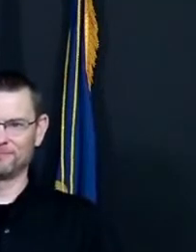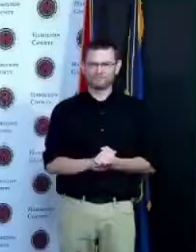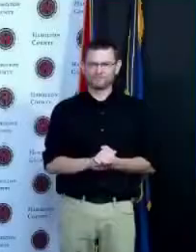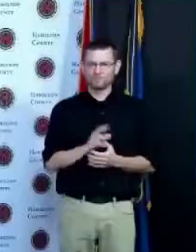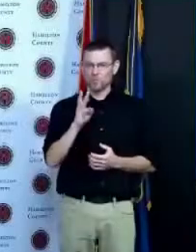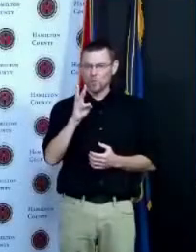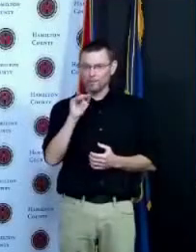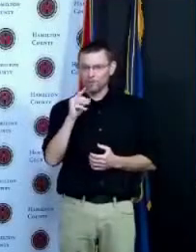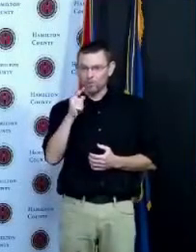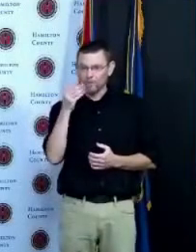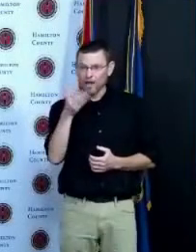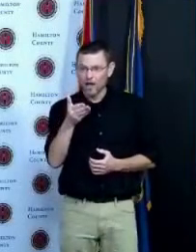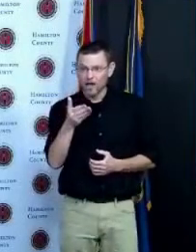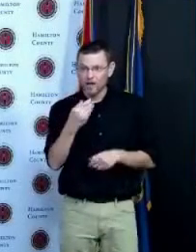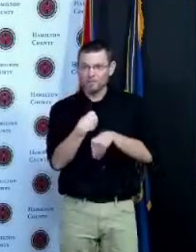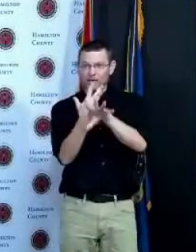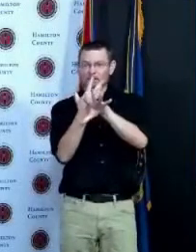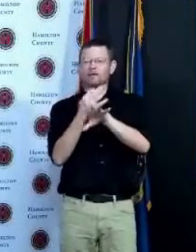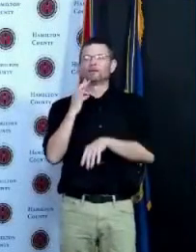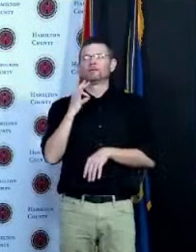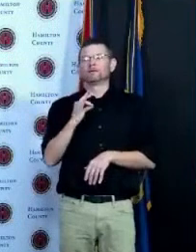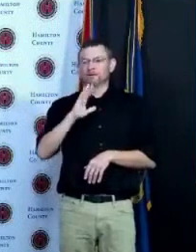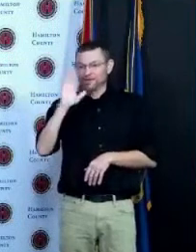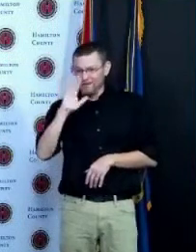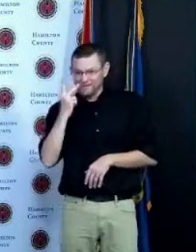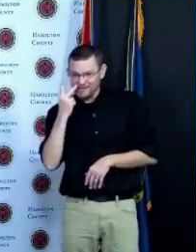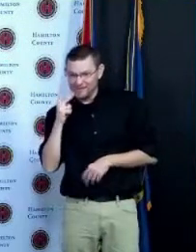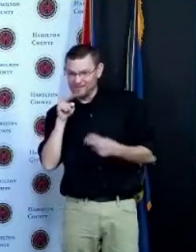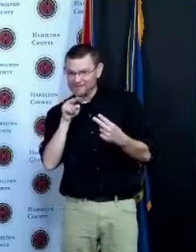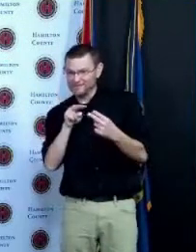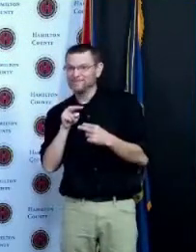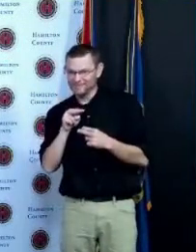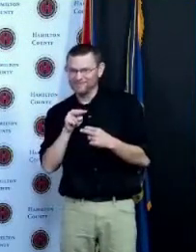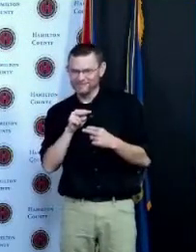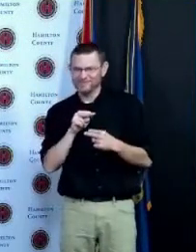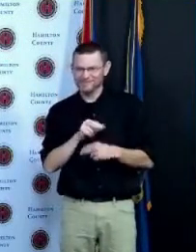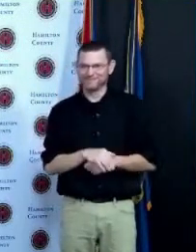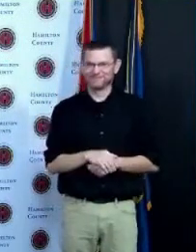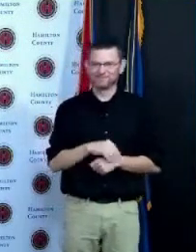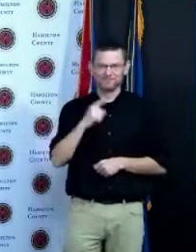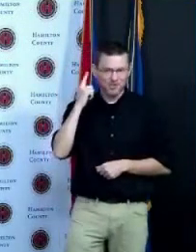can you hear me and can you see me we can see and hear you good I don't know if that's good or bad